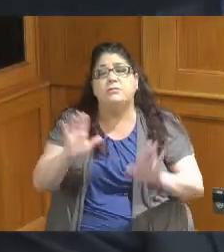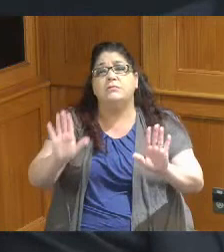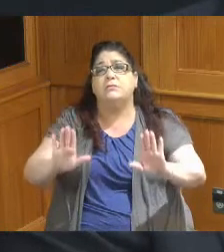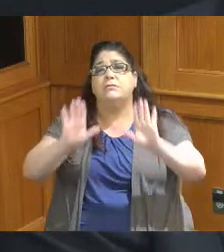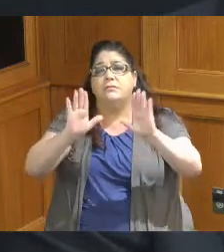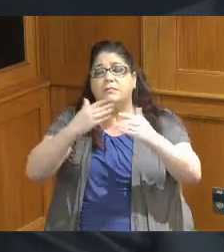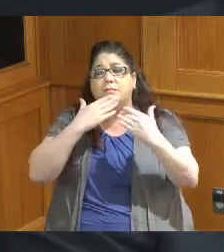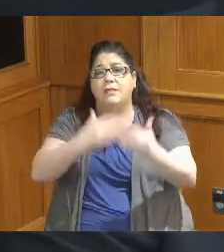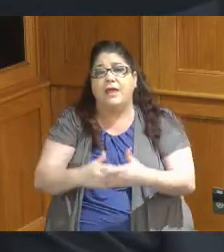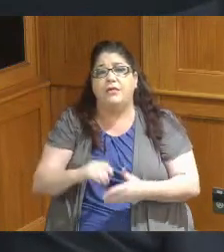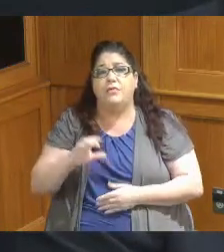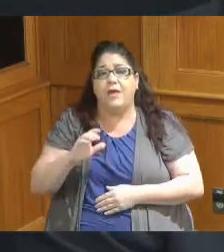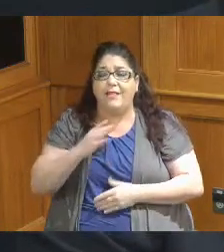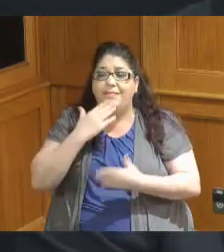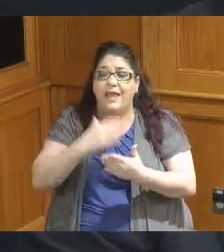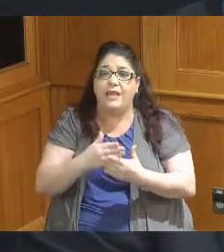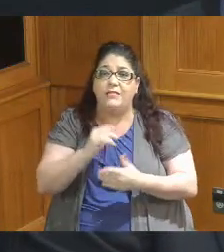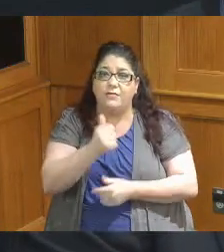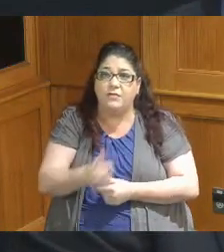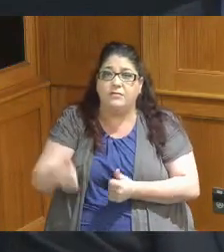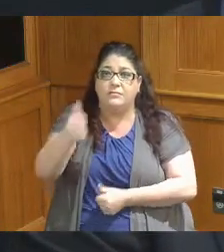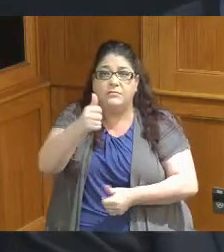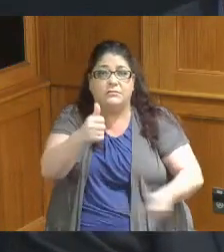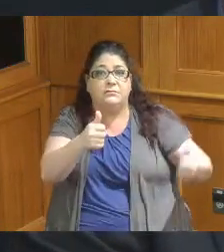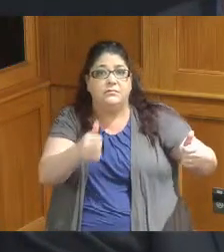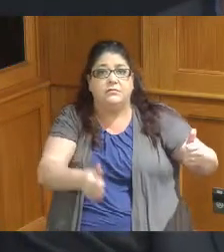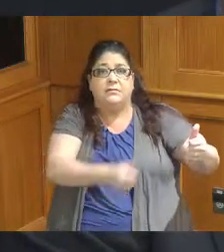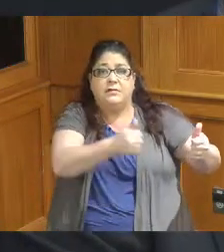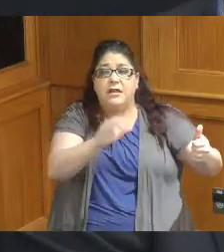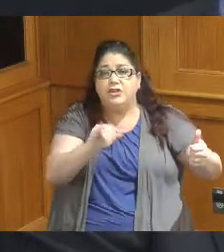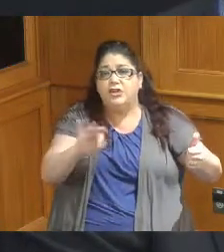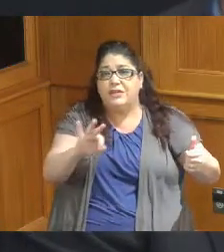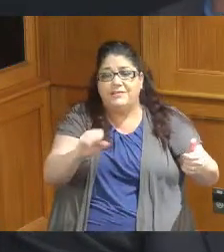thank you to the Chiefs for getting it together it's not an easy task to keep track of all these